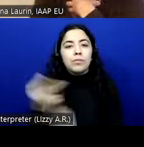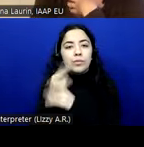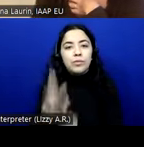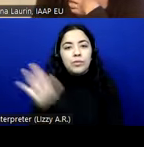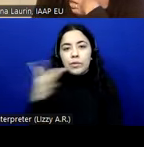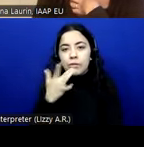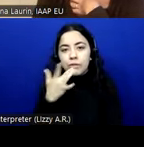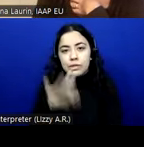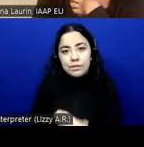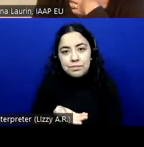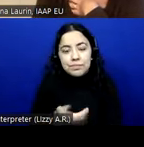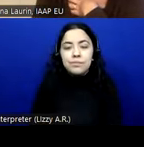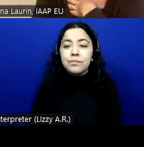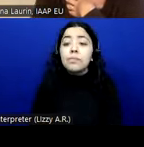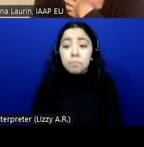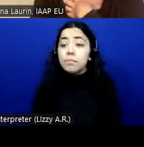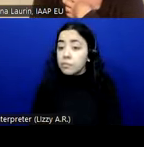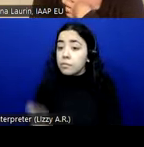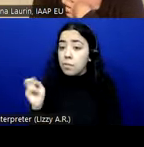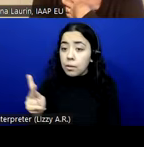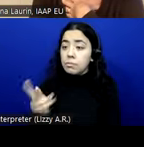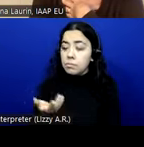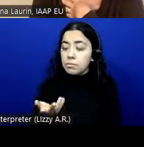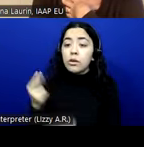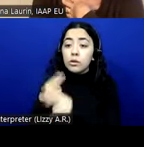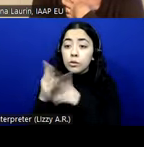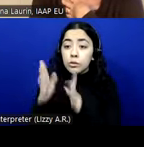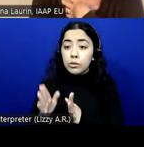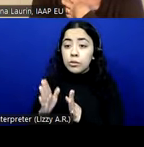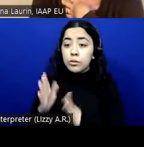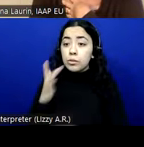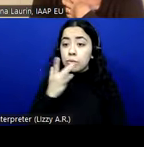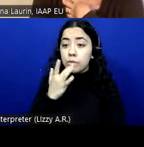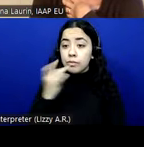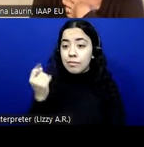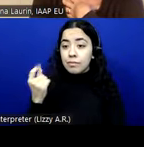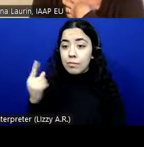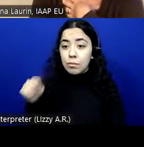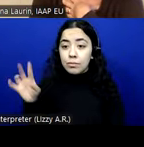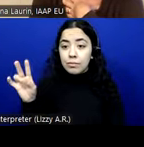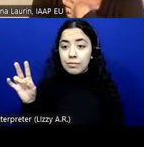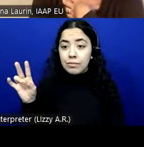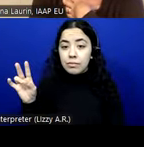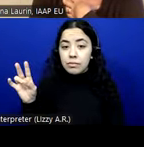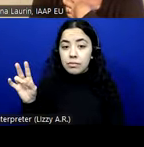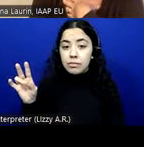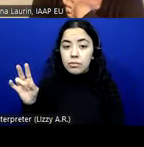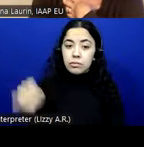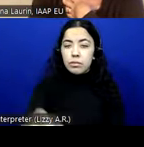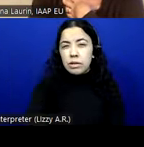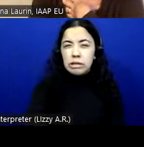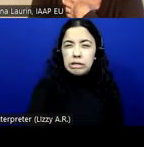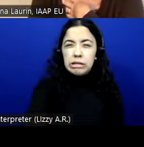Okay. User preferences in 11.7 is about, I will have to check the standard. I don't know by heart.